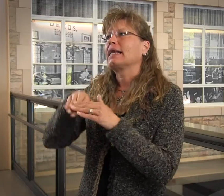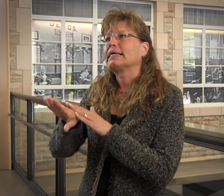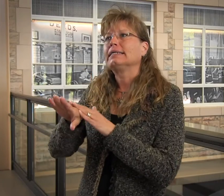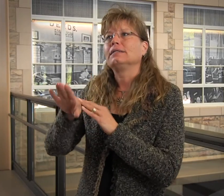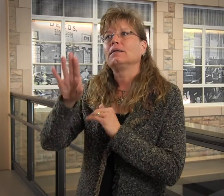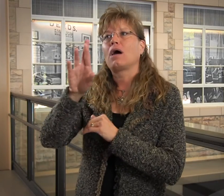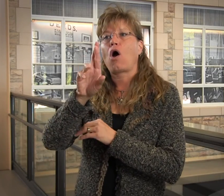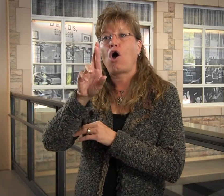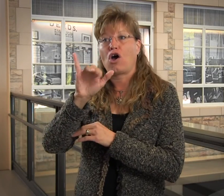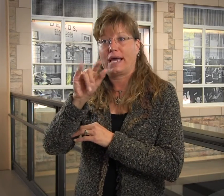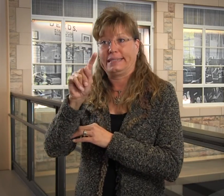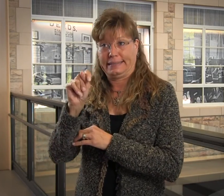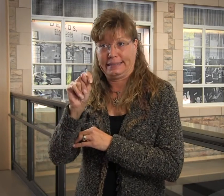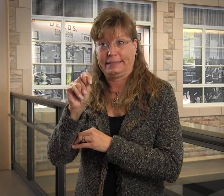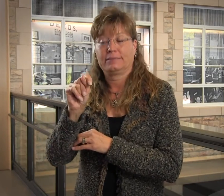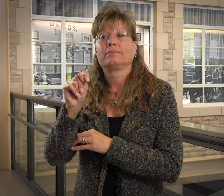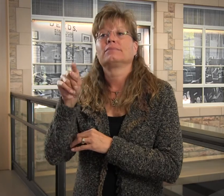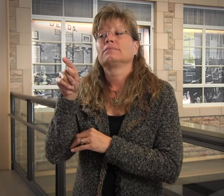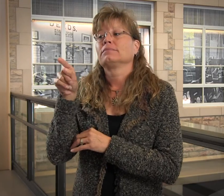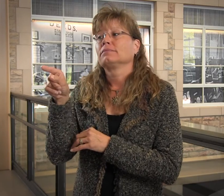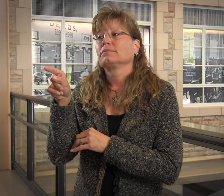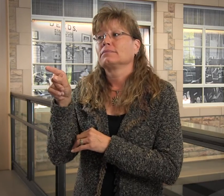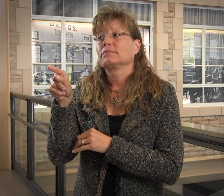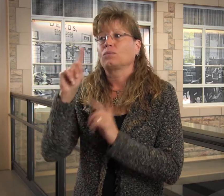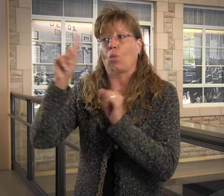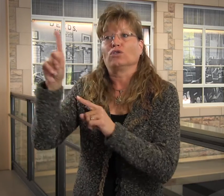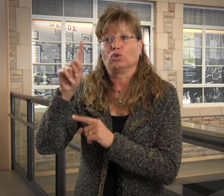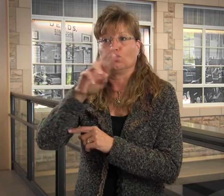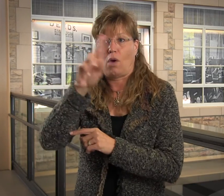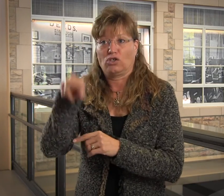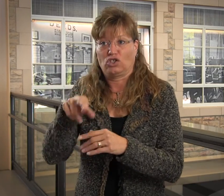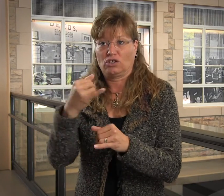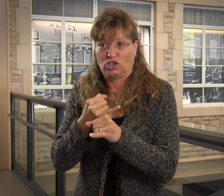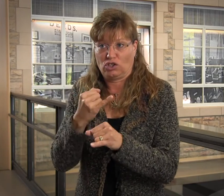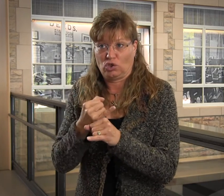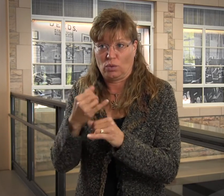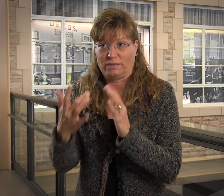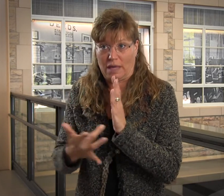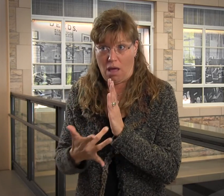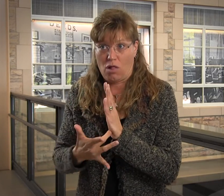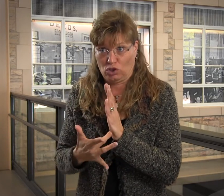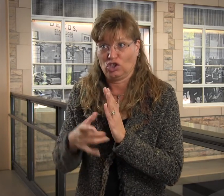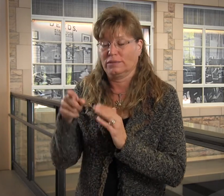I went to Rochester Institute of Technology, RIT.